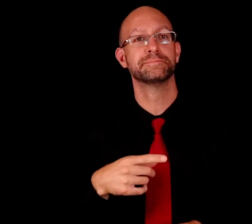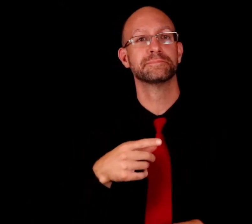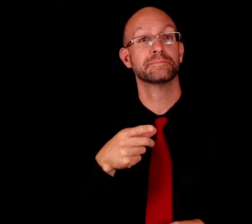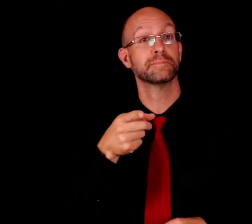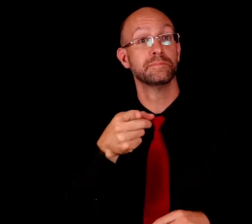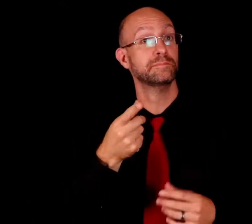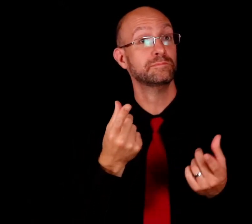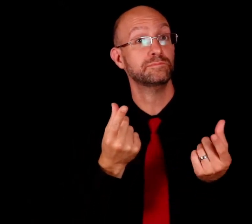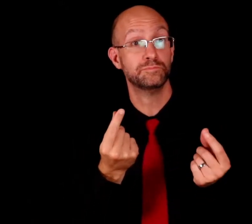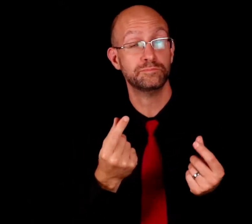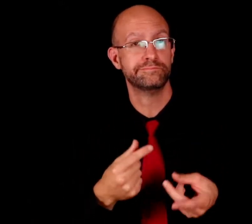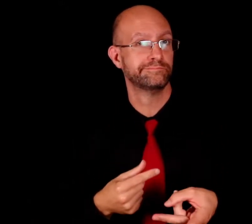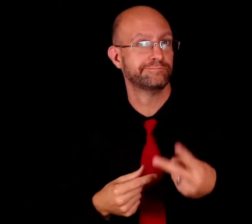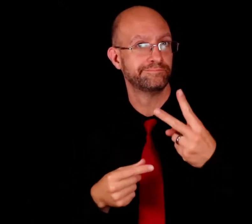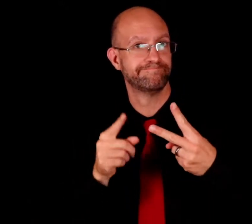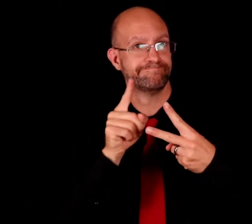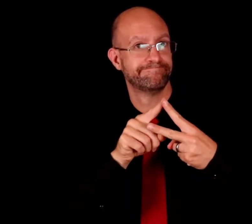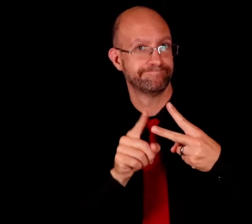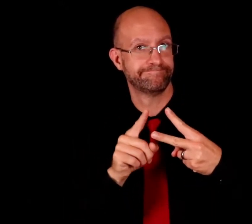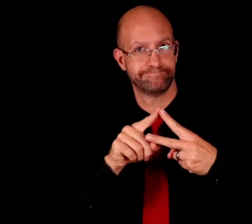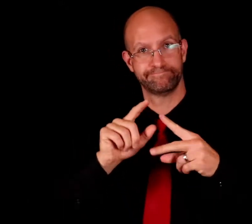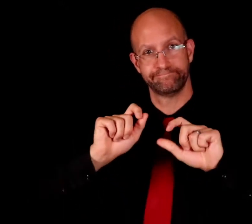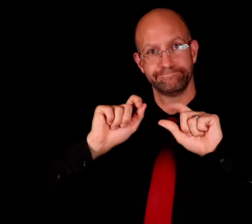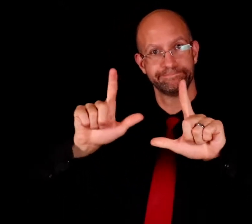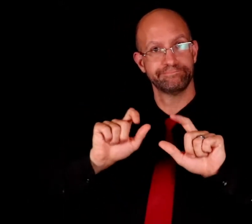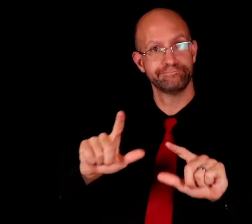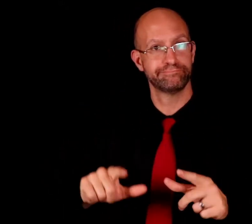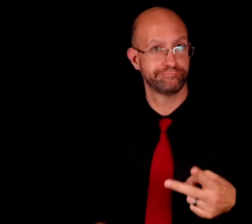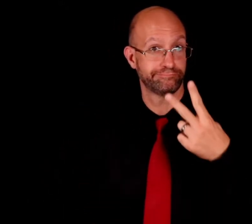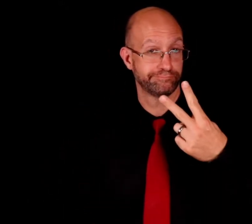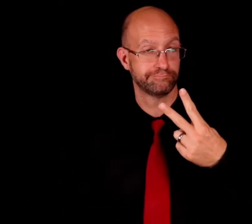you will be making two video posts.